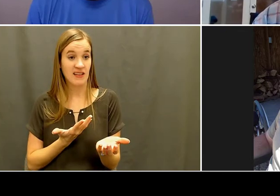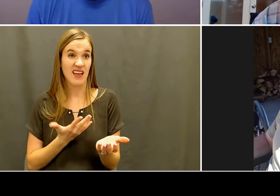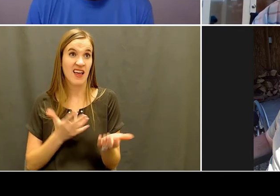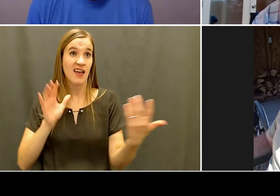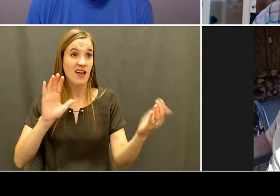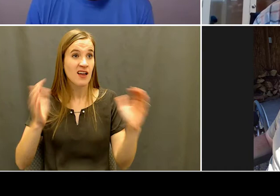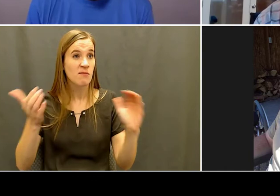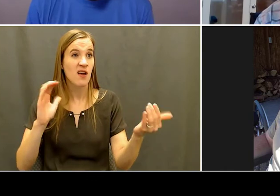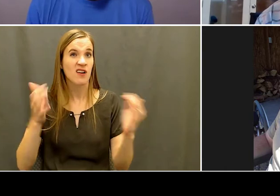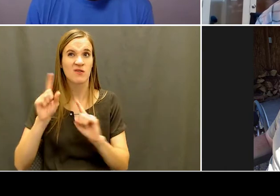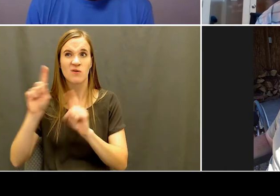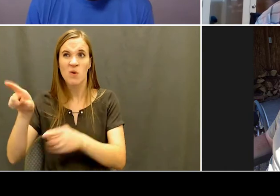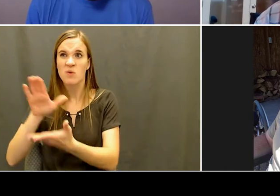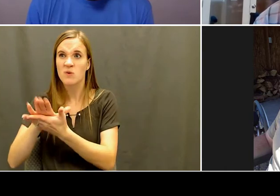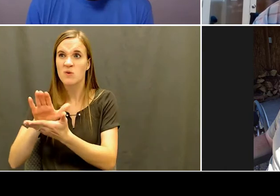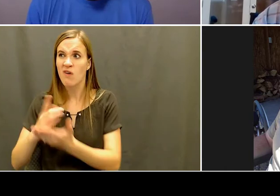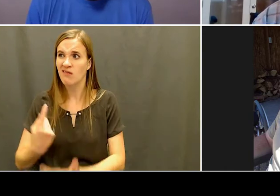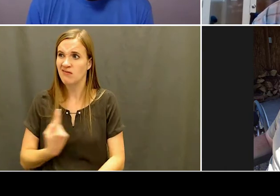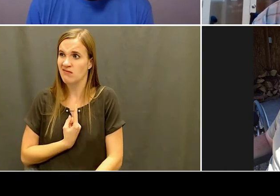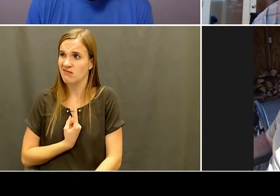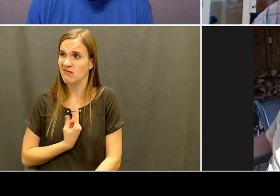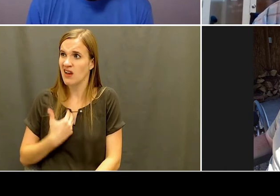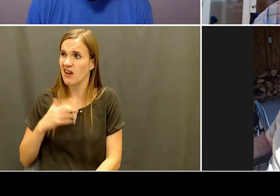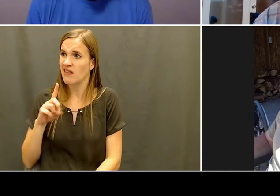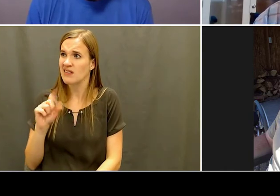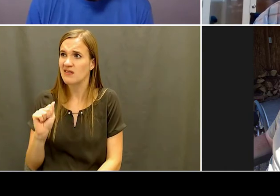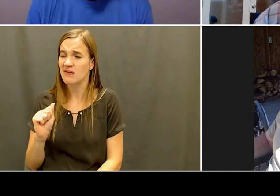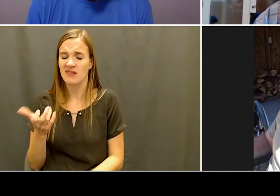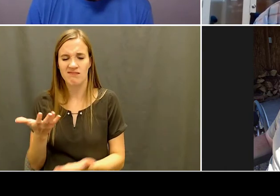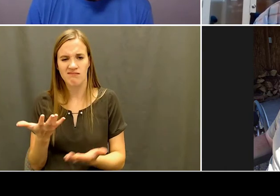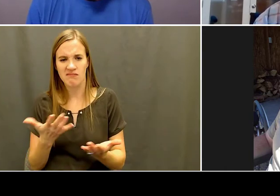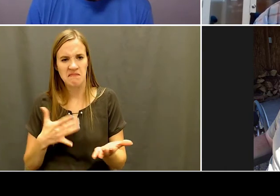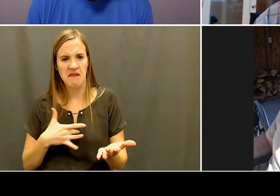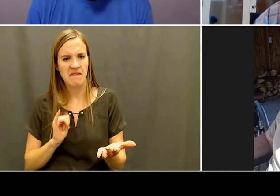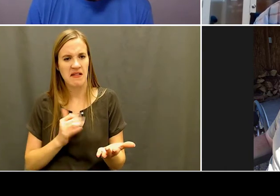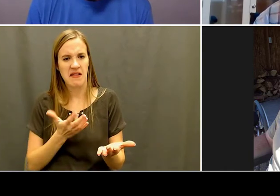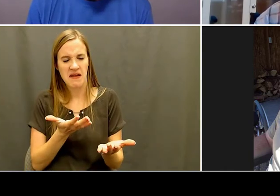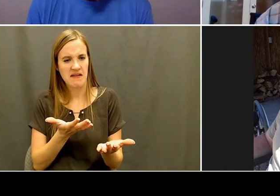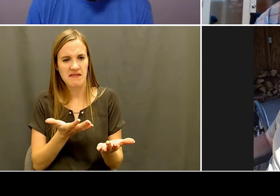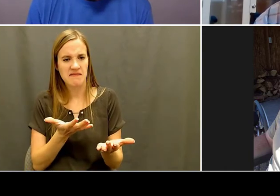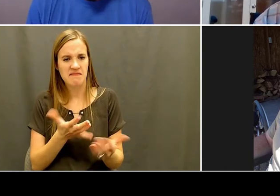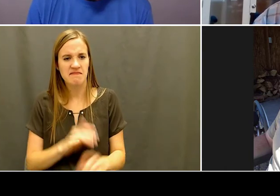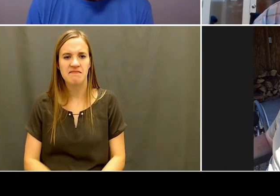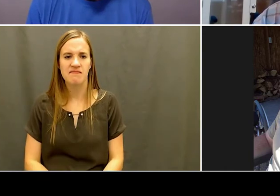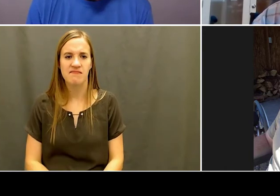Jake: Um, it was, I enjoyed it, you know, made some really